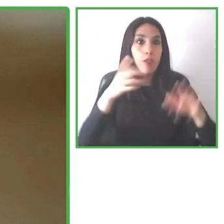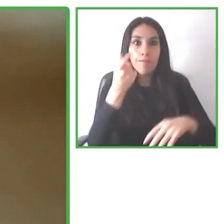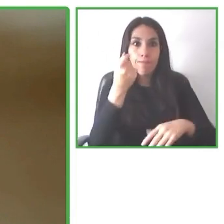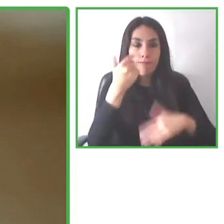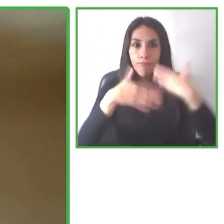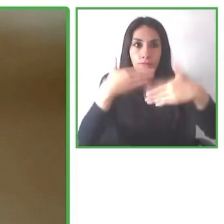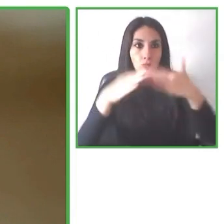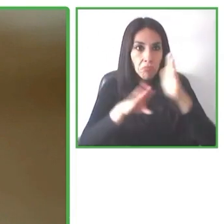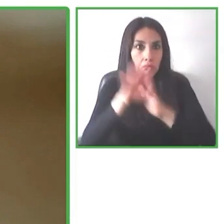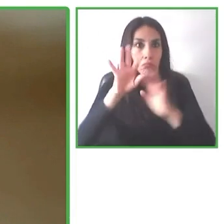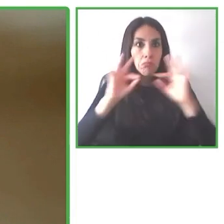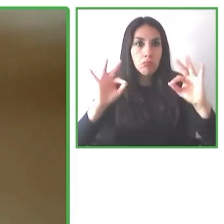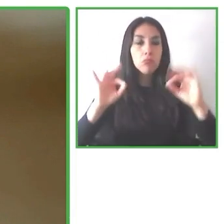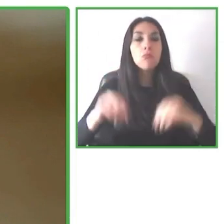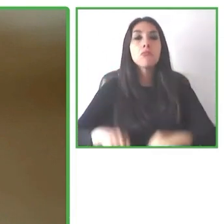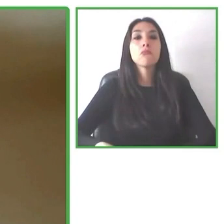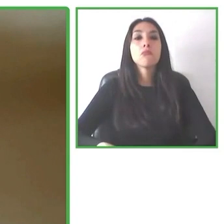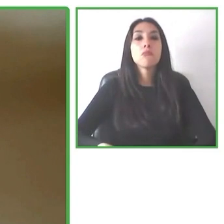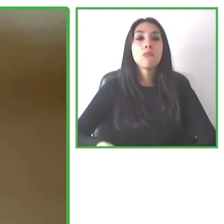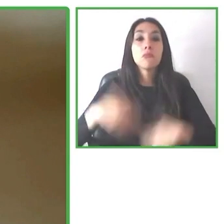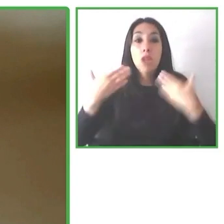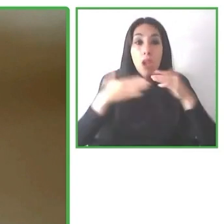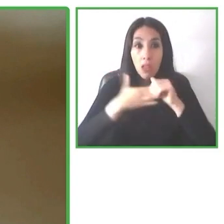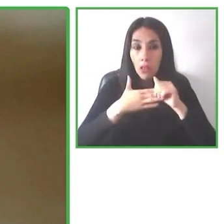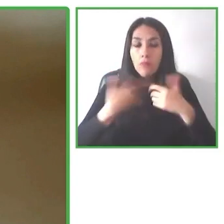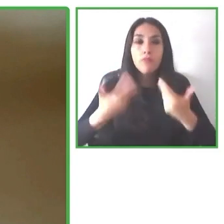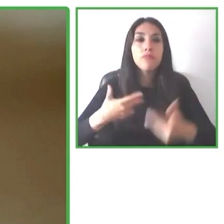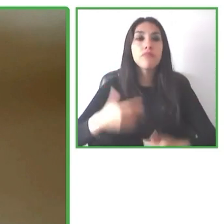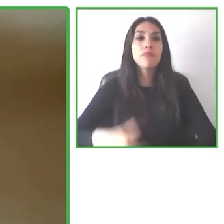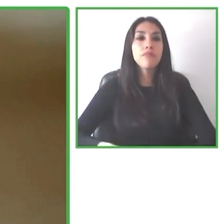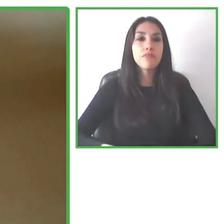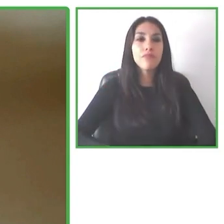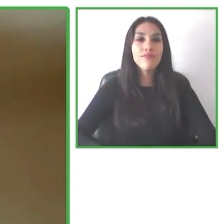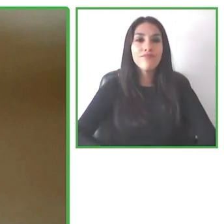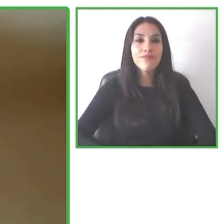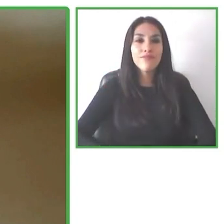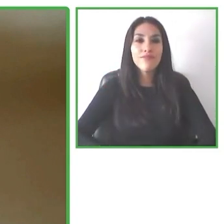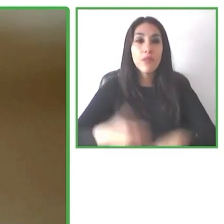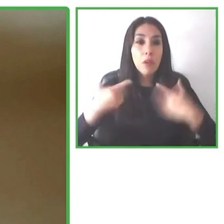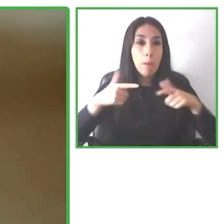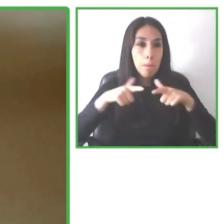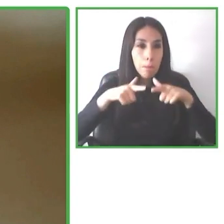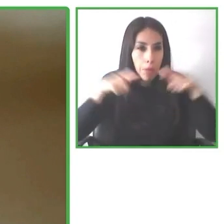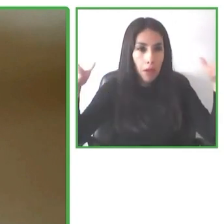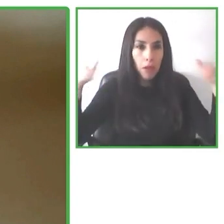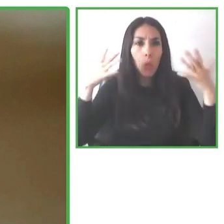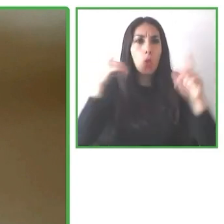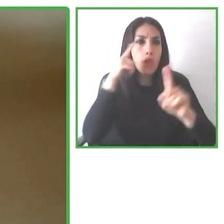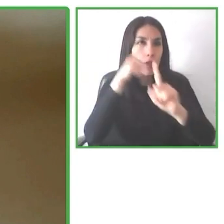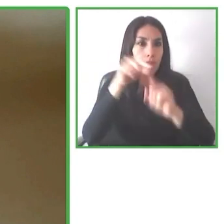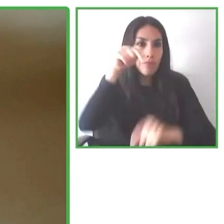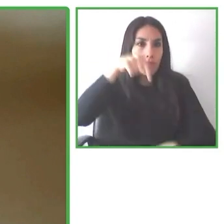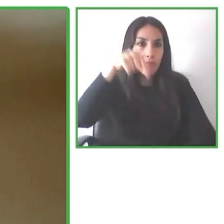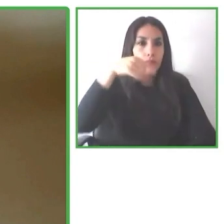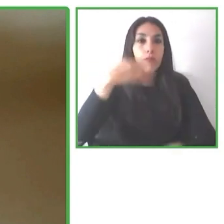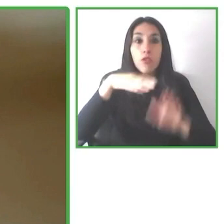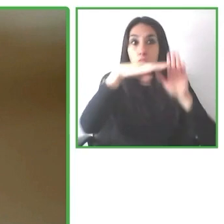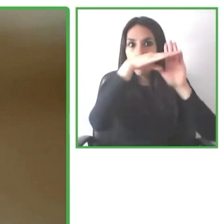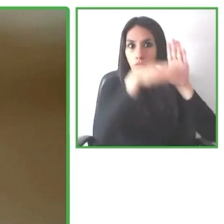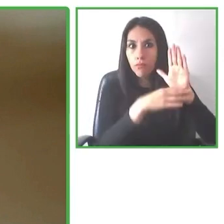work on different initiatives that have expanded the scope of this